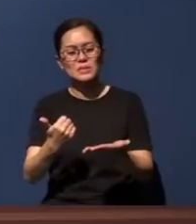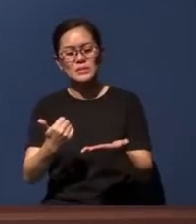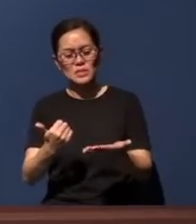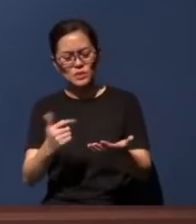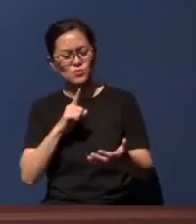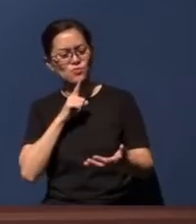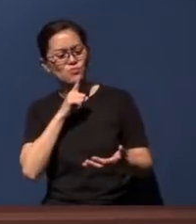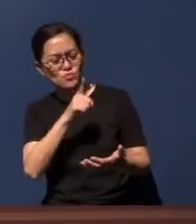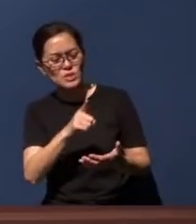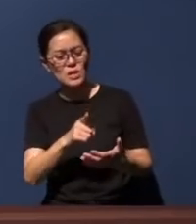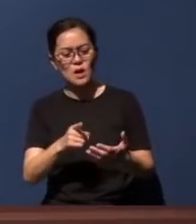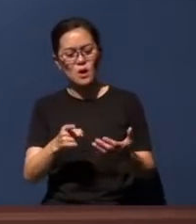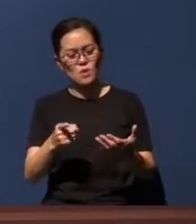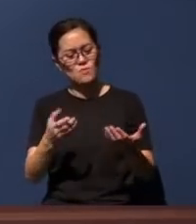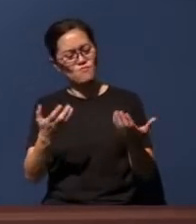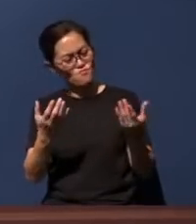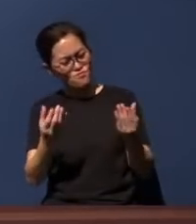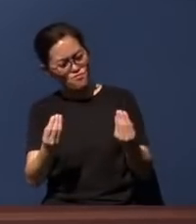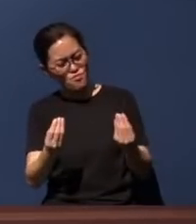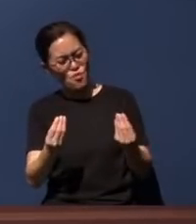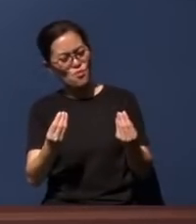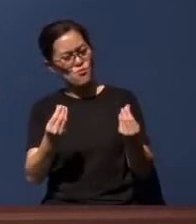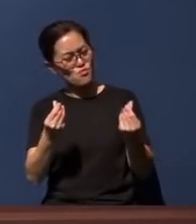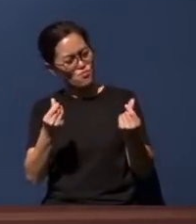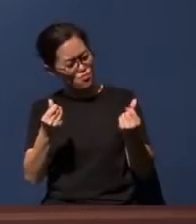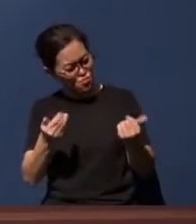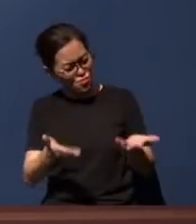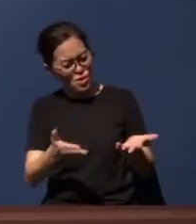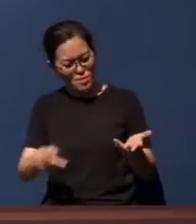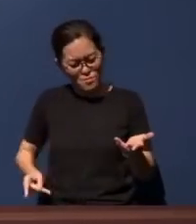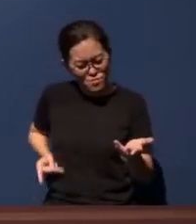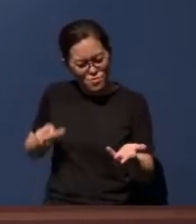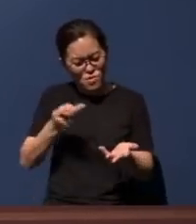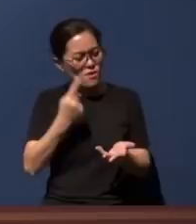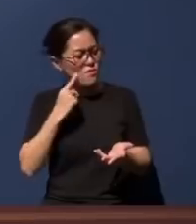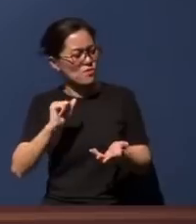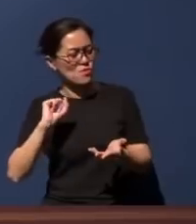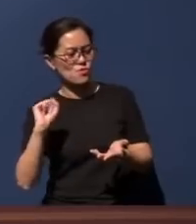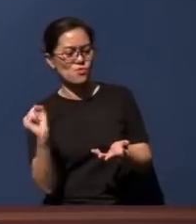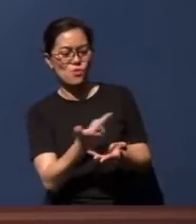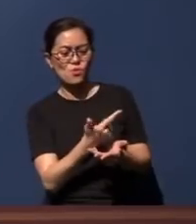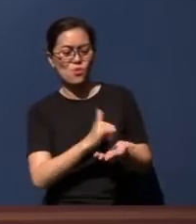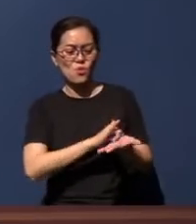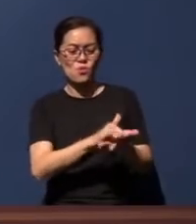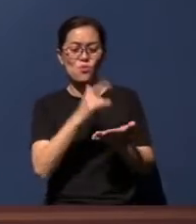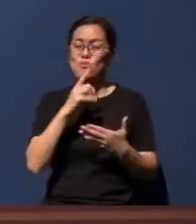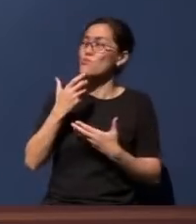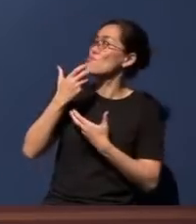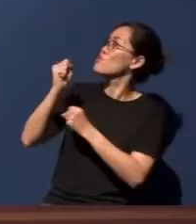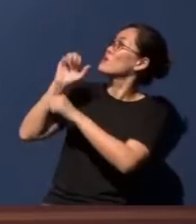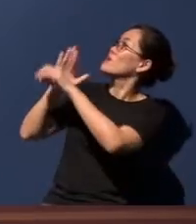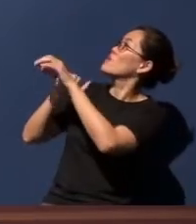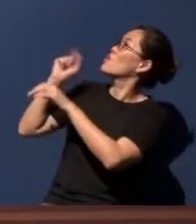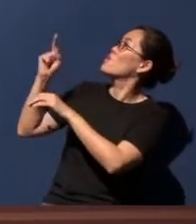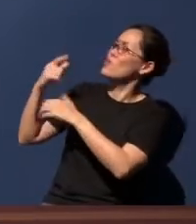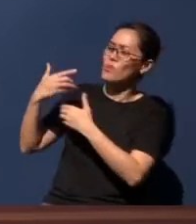practical way, and provide for all those who trust and call upon You. And God, this morning